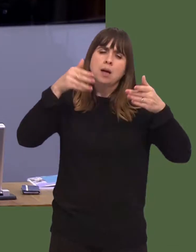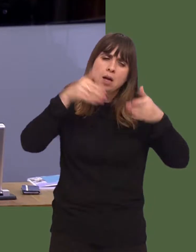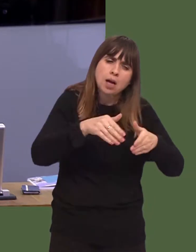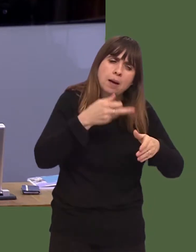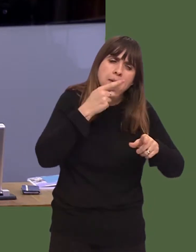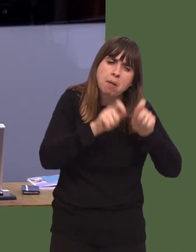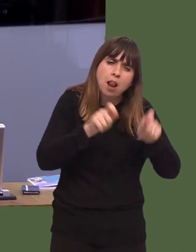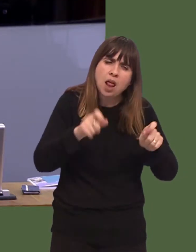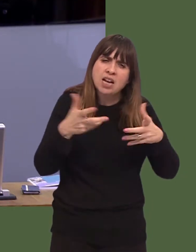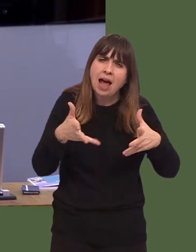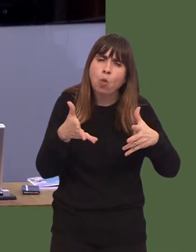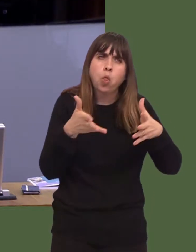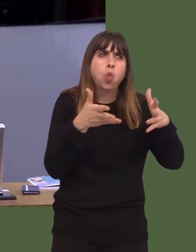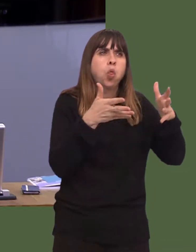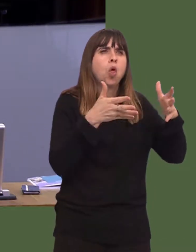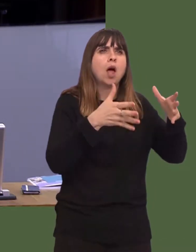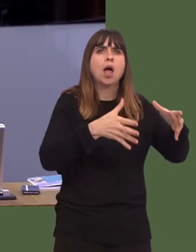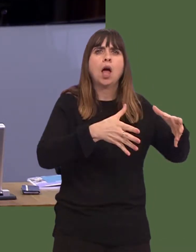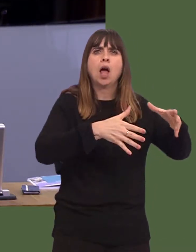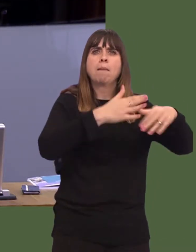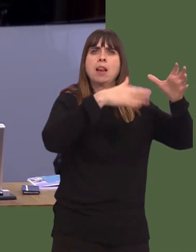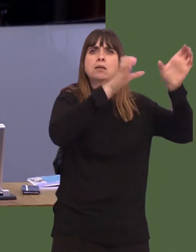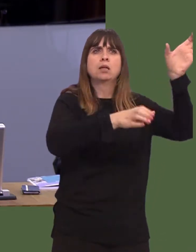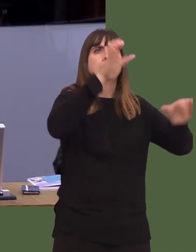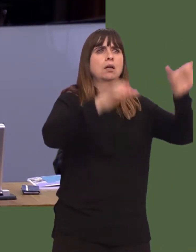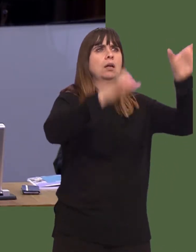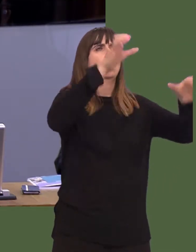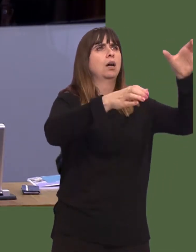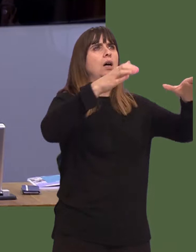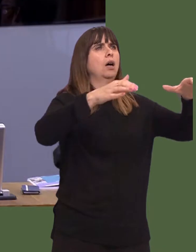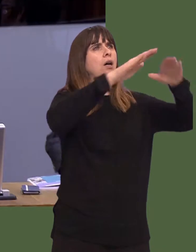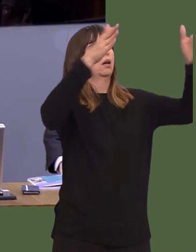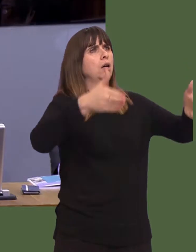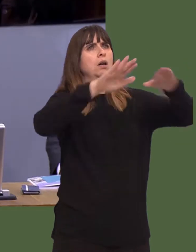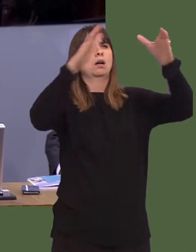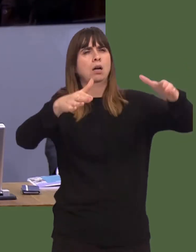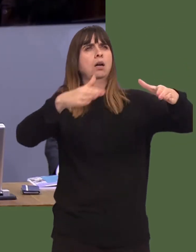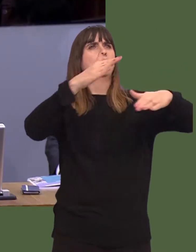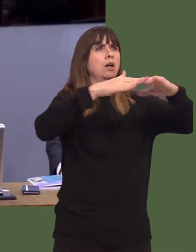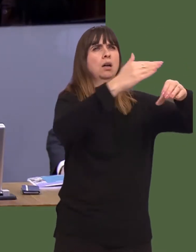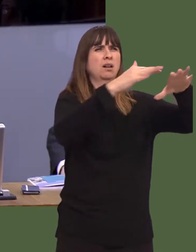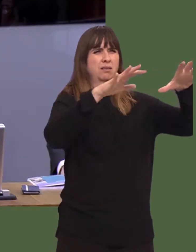Do you share that view, and the view that, actually, the deal before us could potentially